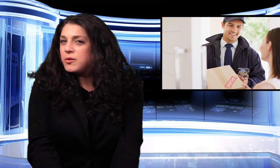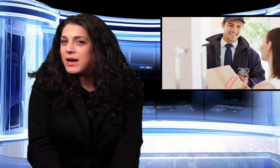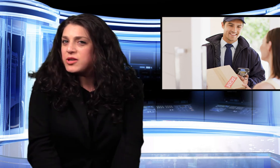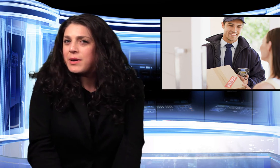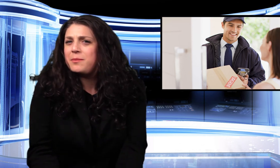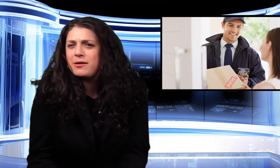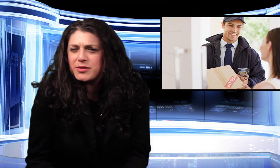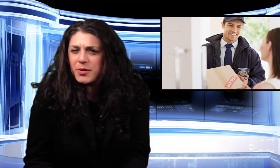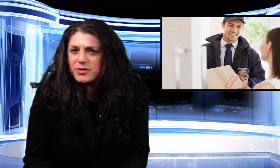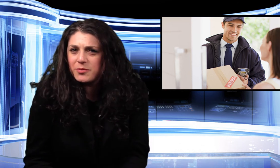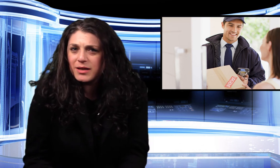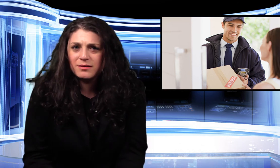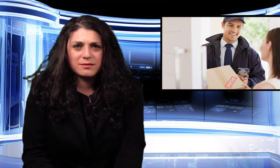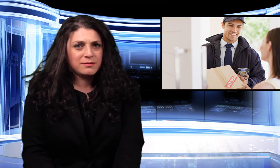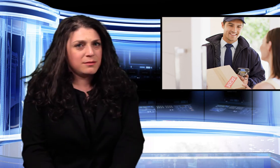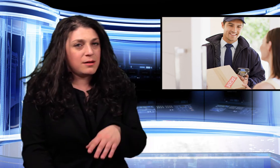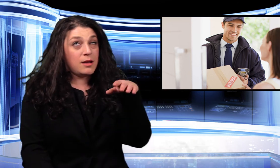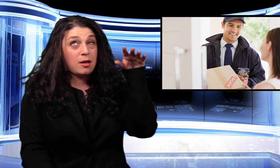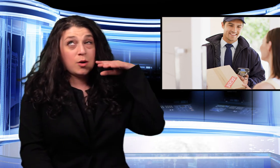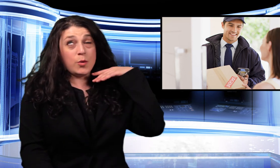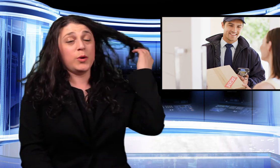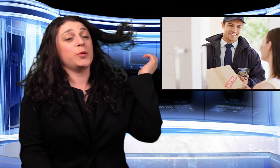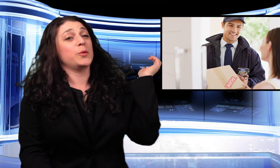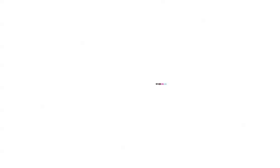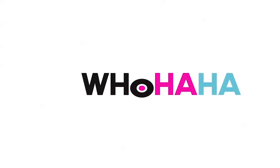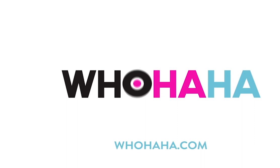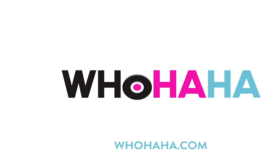Can you imagine a pen pal who's a postal man? Whoooo.